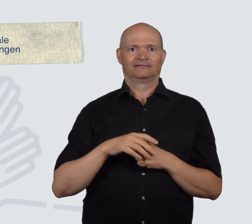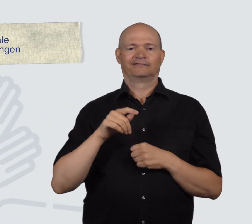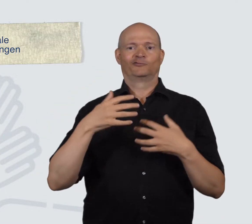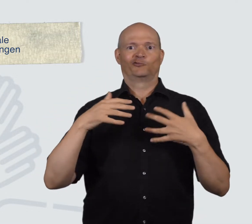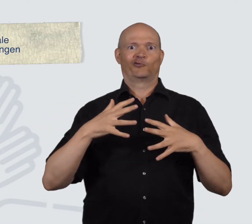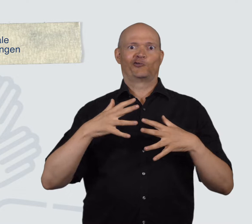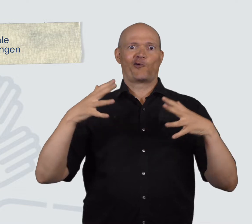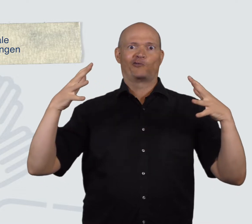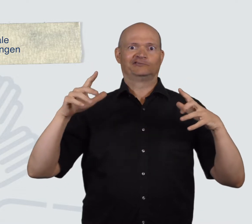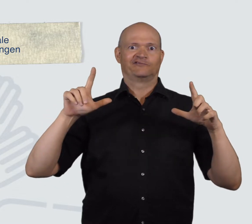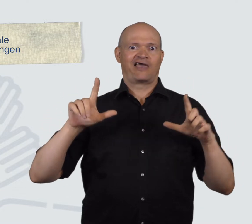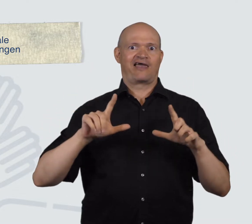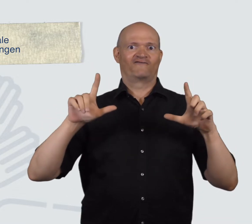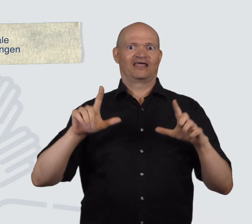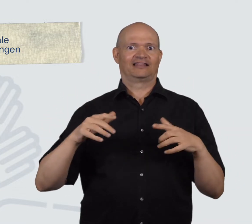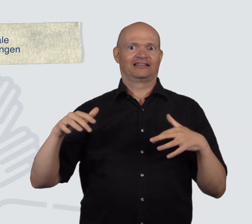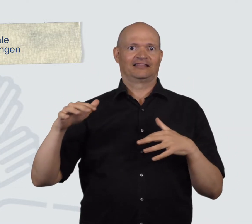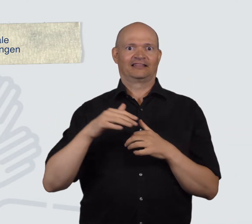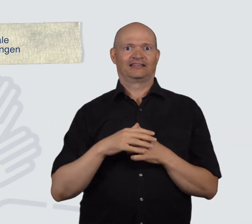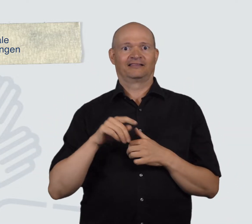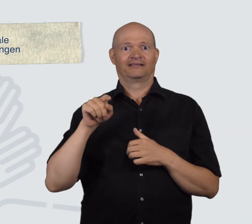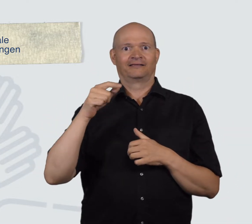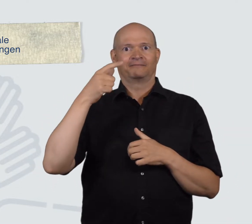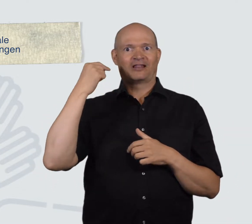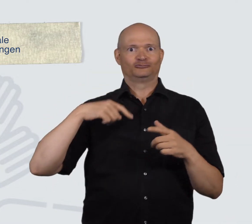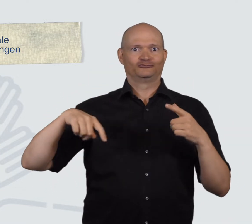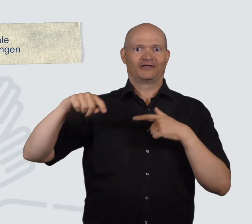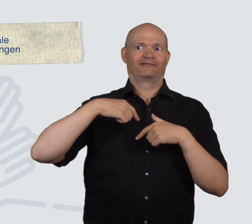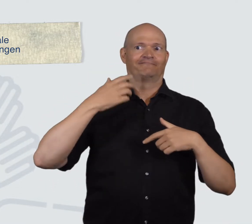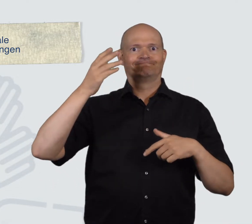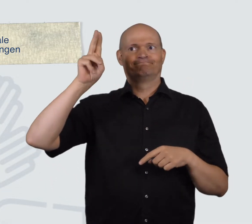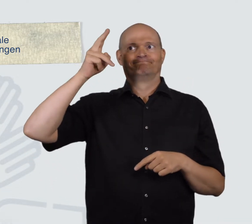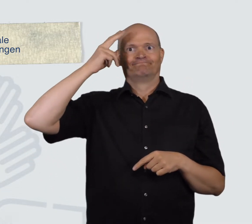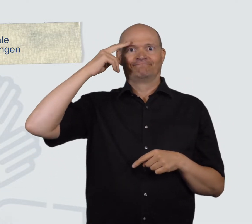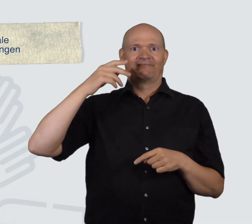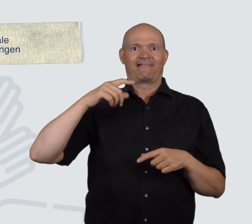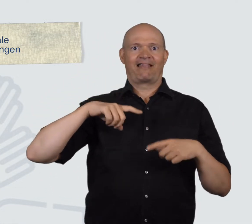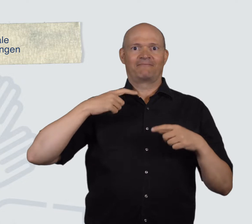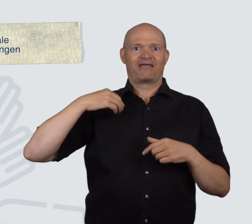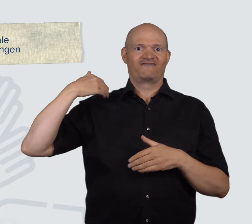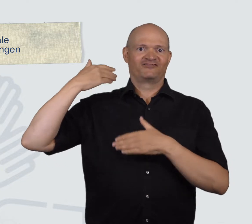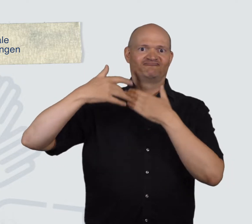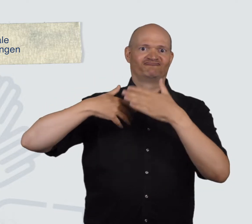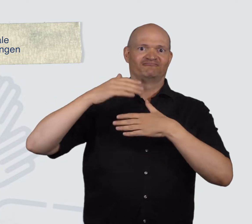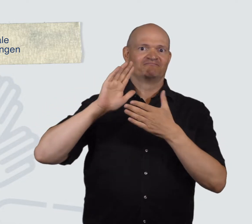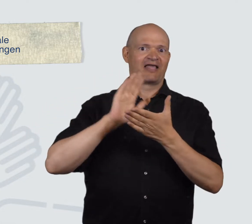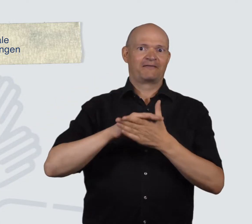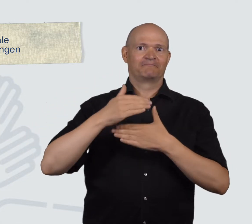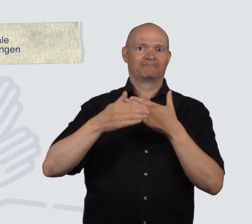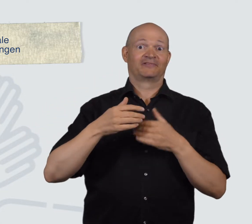and it was a huge event which remains vivid in many people’s memories.